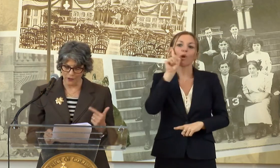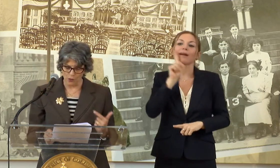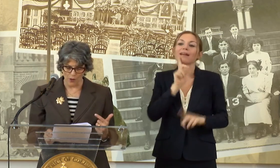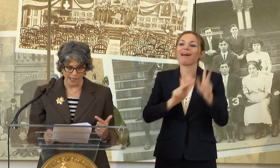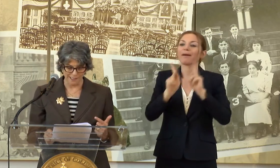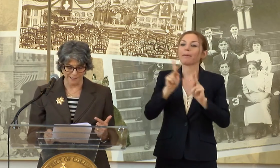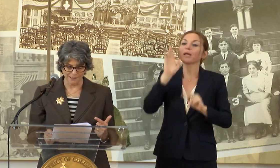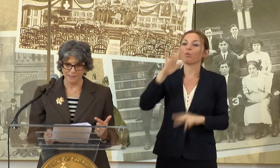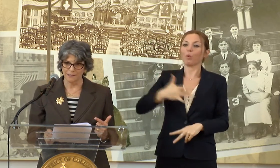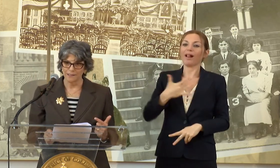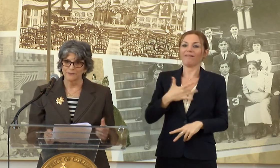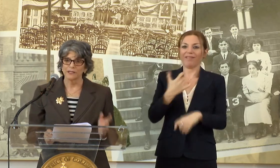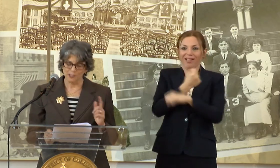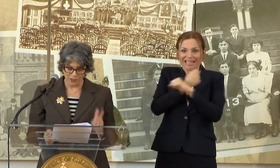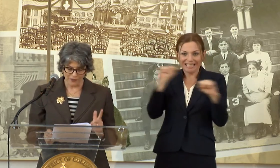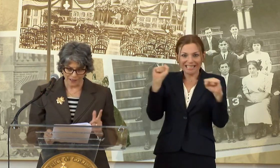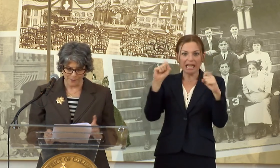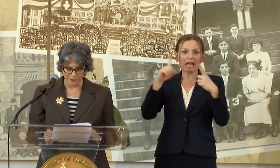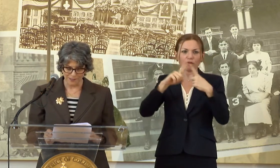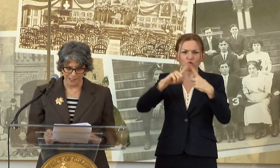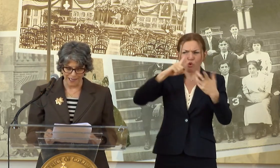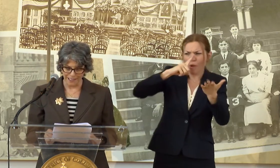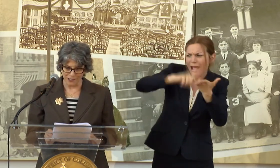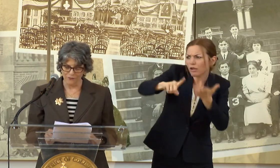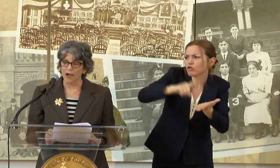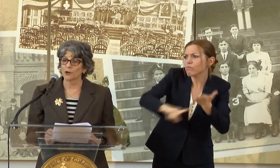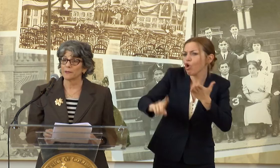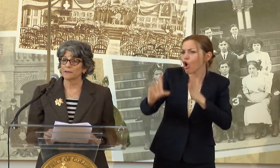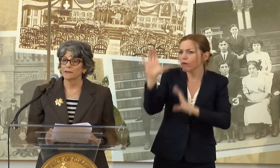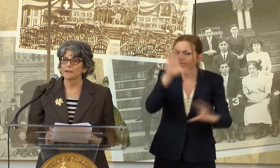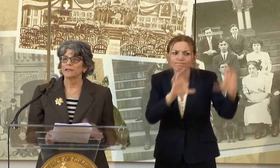THEIR HORIZONS, IS TO THINK ABOUT DESIGNING AN ENVIRONMENT